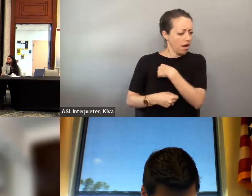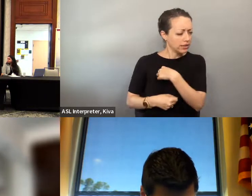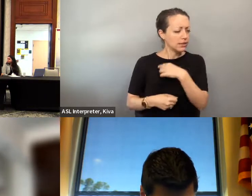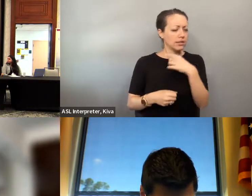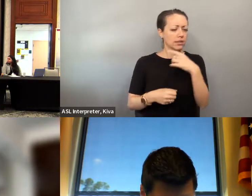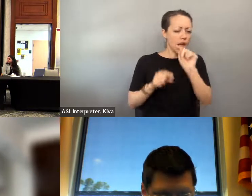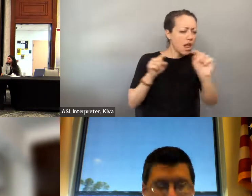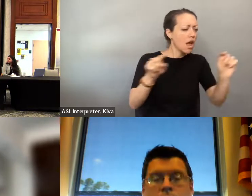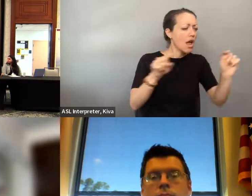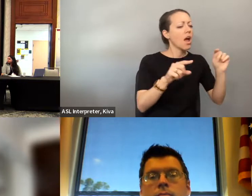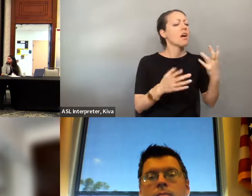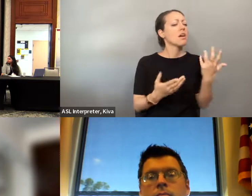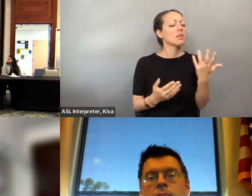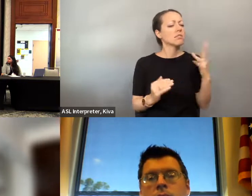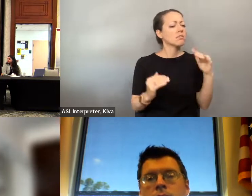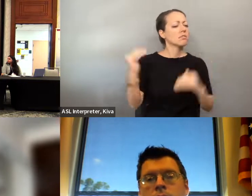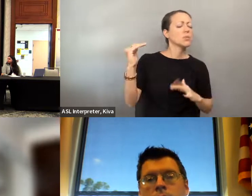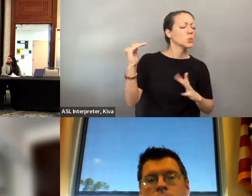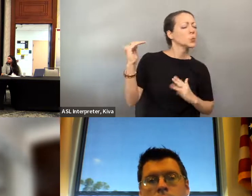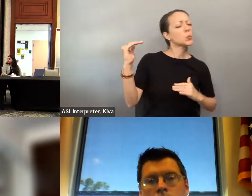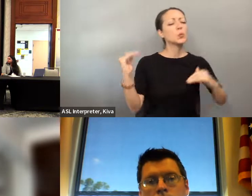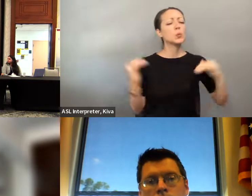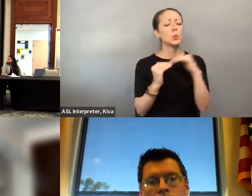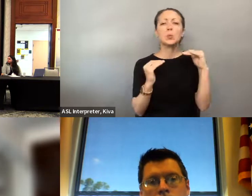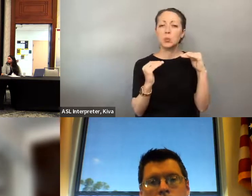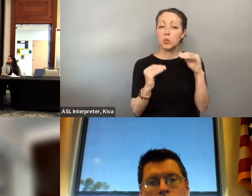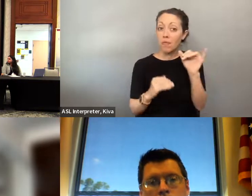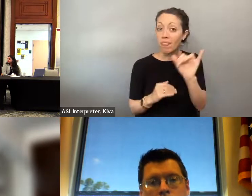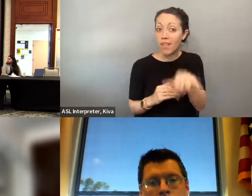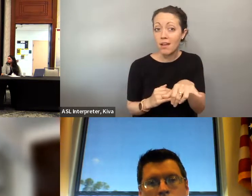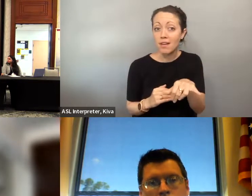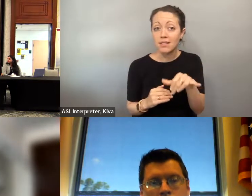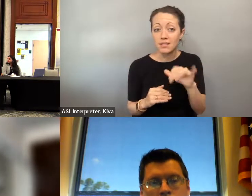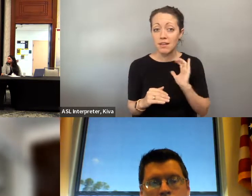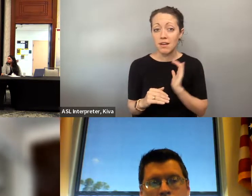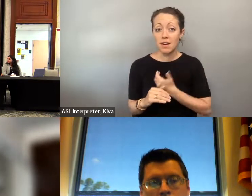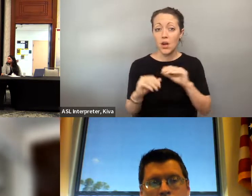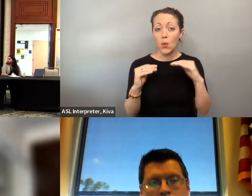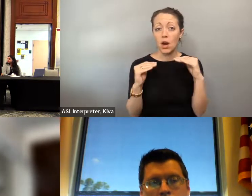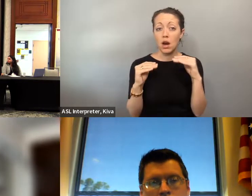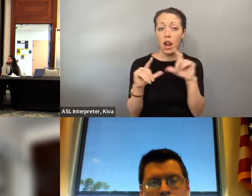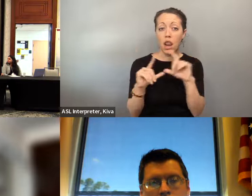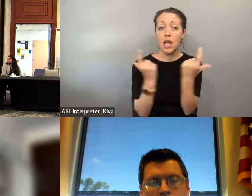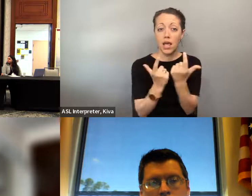so they were interested in stopping what they thought was We have to get our own vote, so we can advocate for others, and the League has never forgotten that. blasphemy and what they realized we have very little